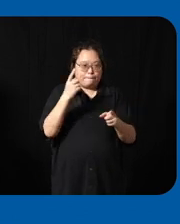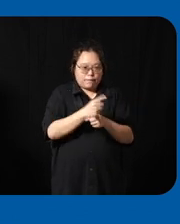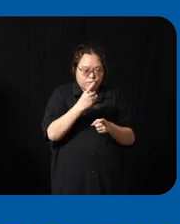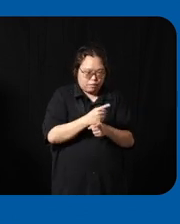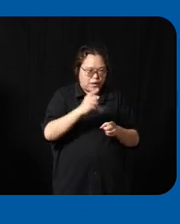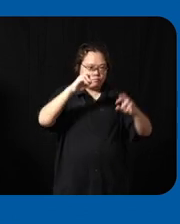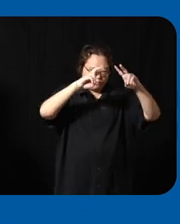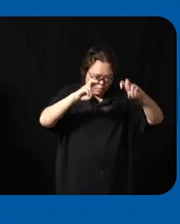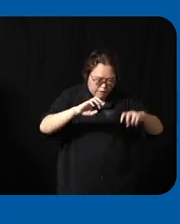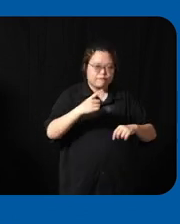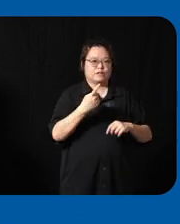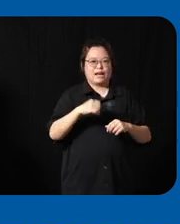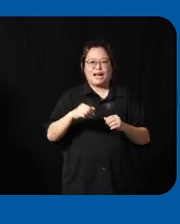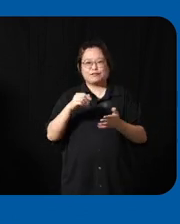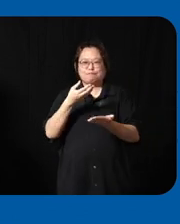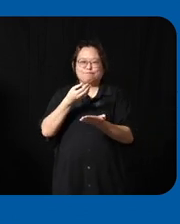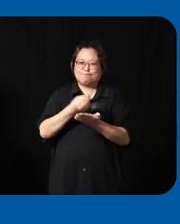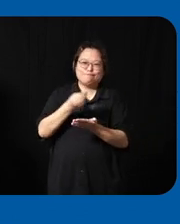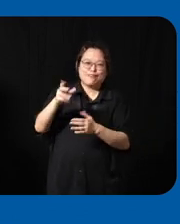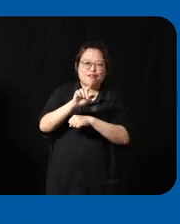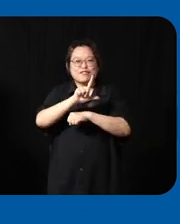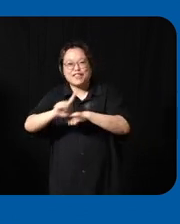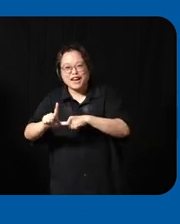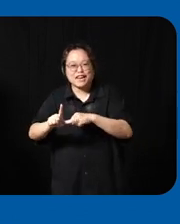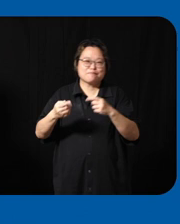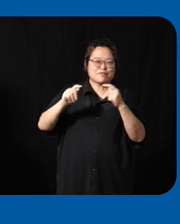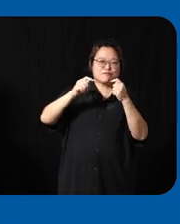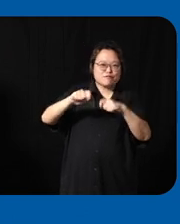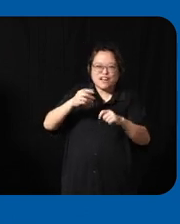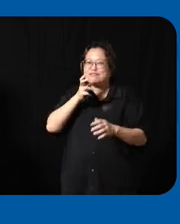devices online then when you get it you find that it doesn't meet your needs so we always